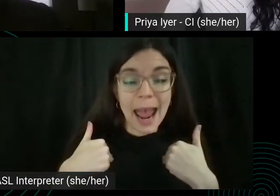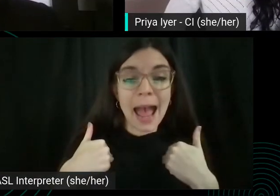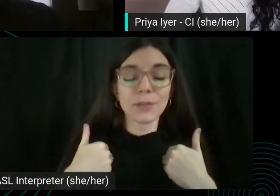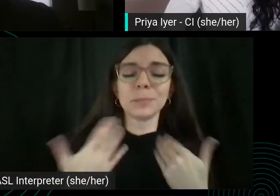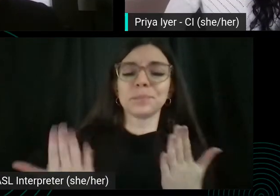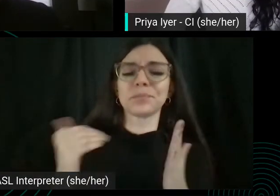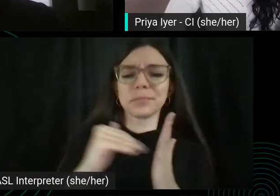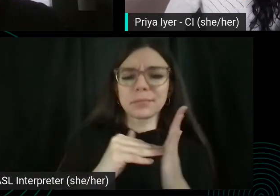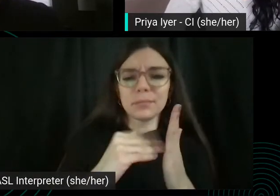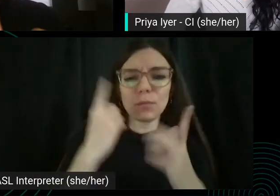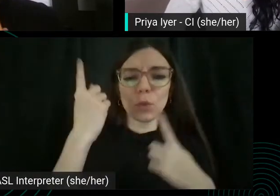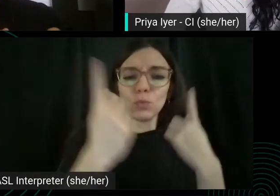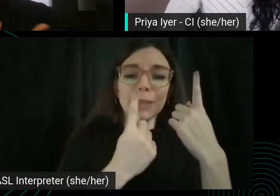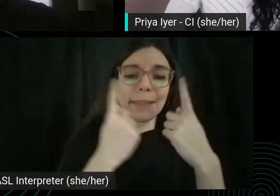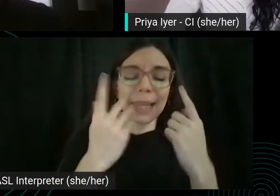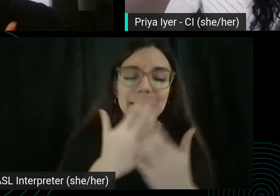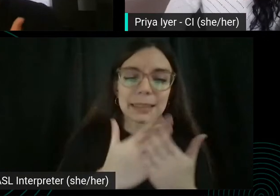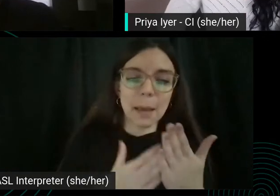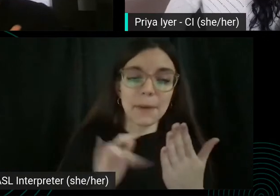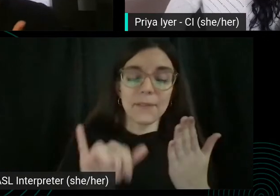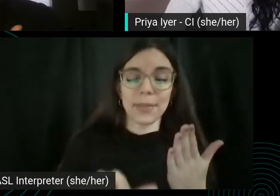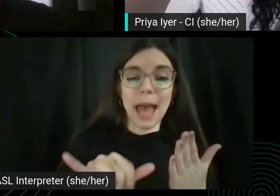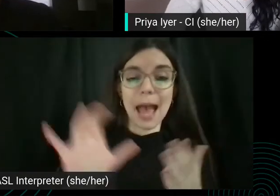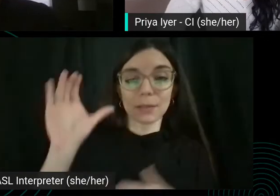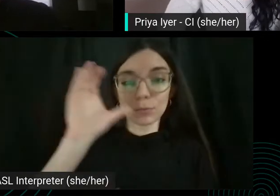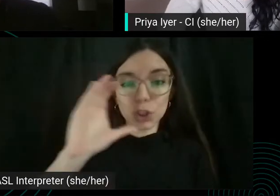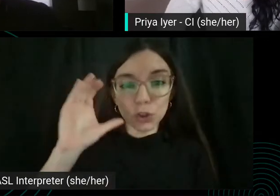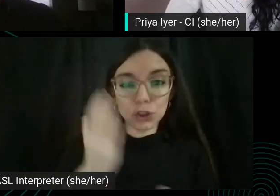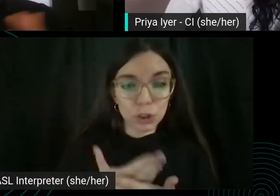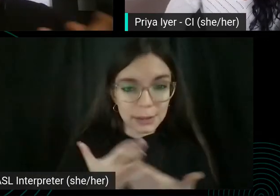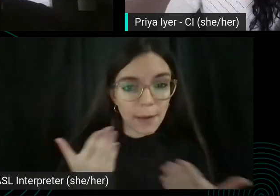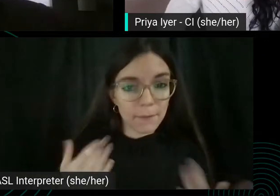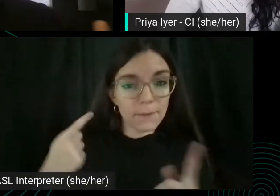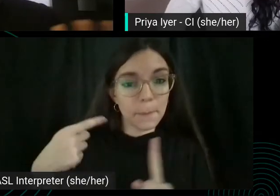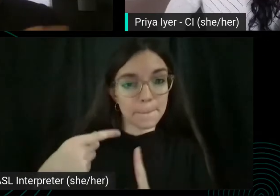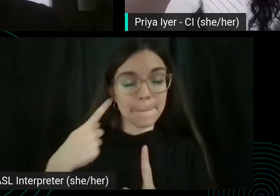Some of that search volume search that like if you have, for example,